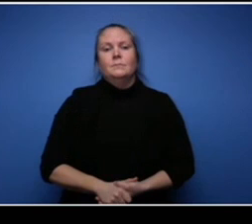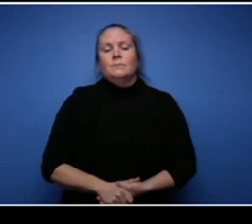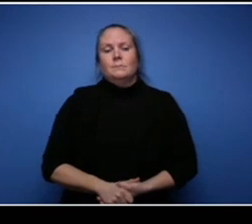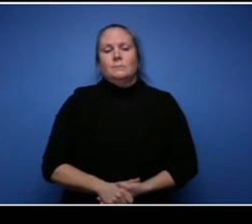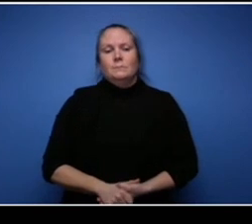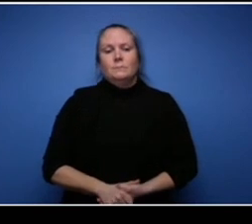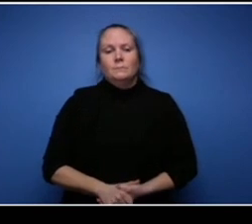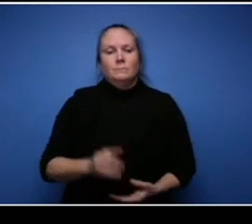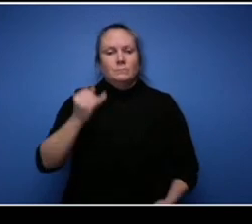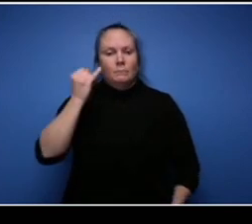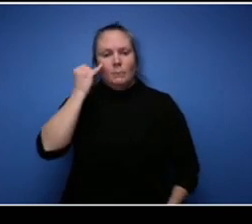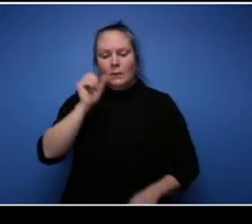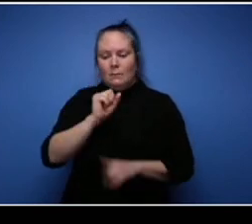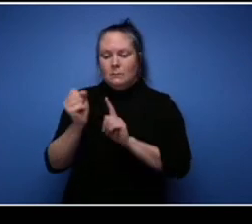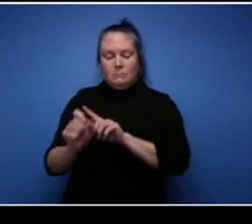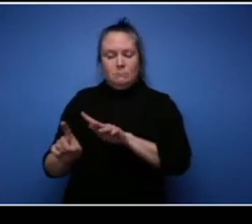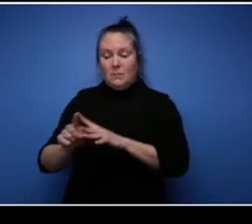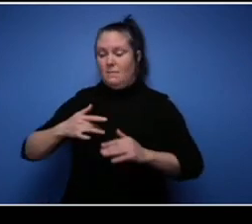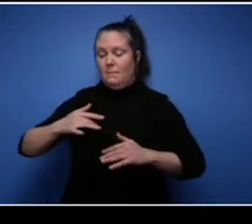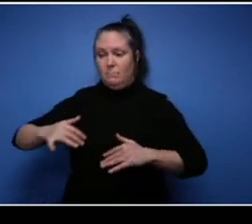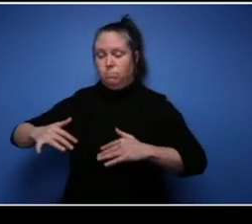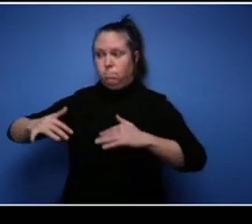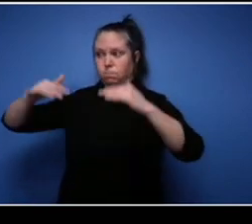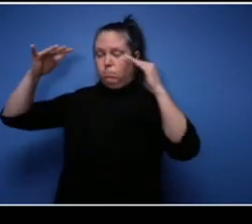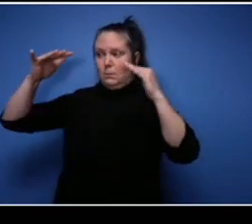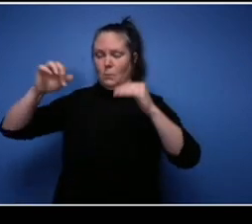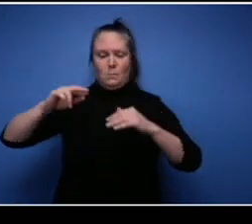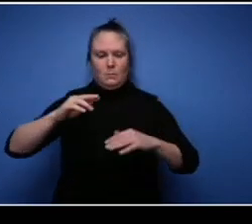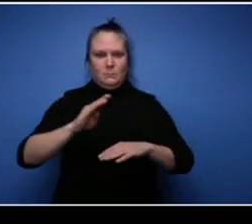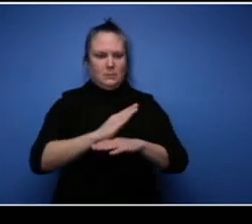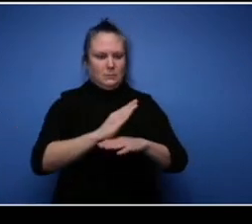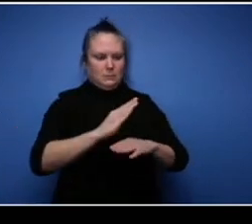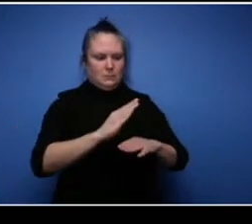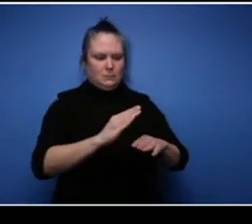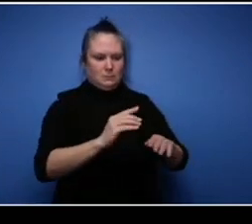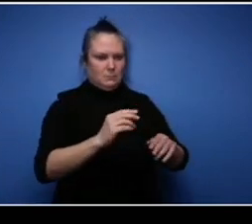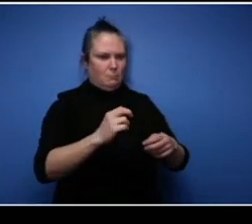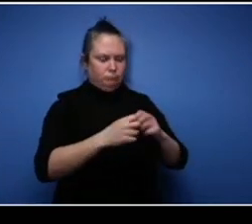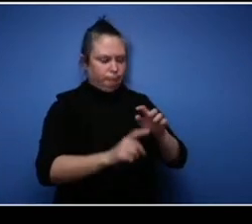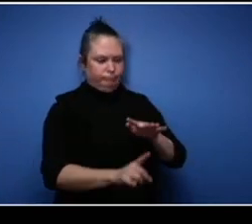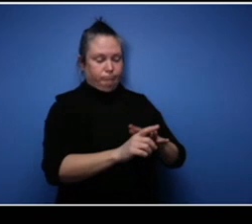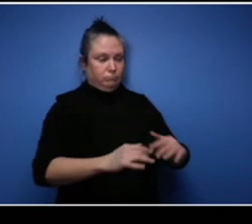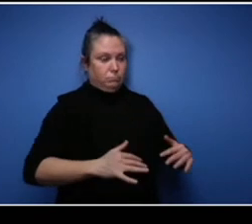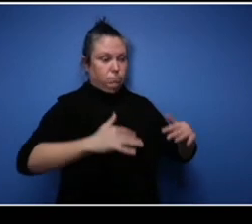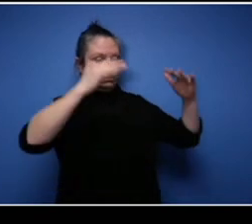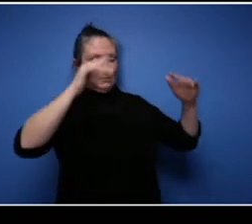or business you got to know that separation right and you know with that you know be protective